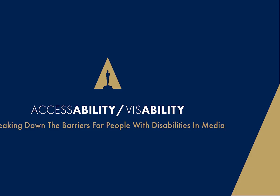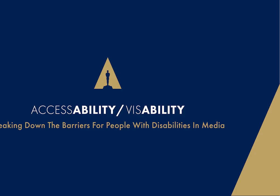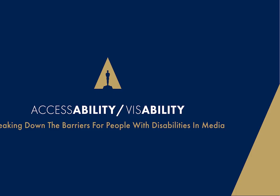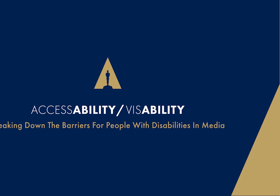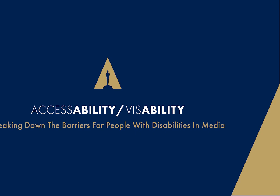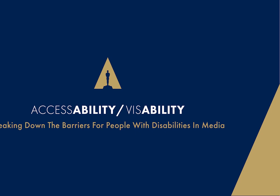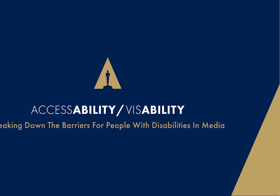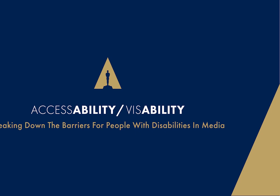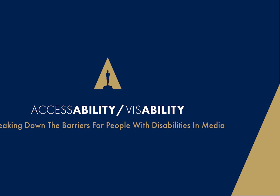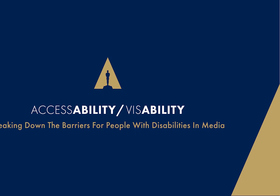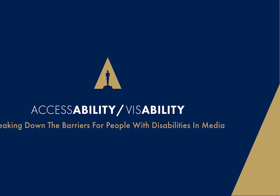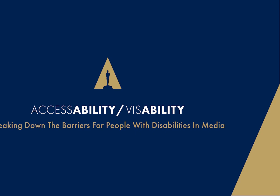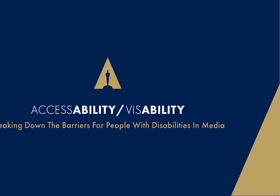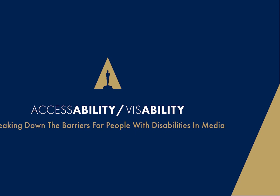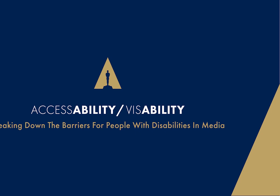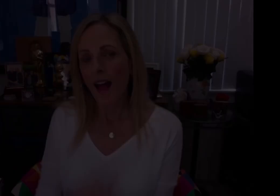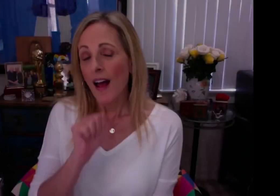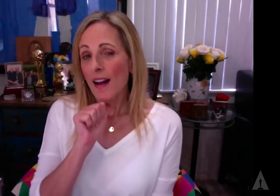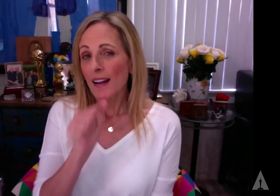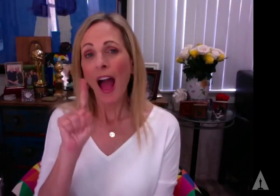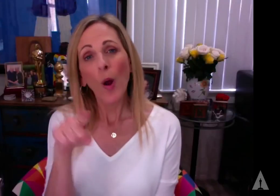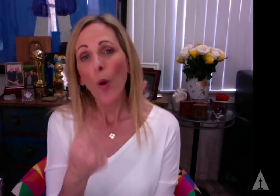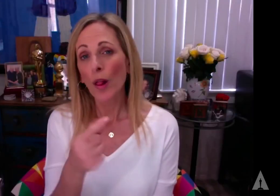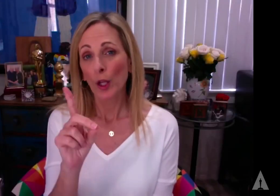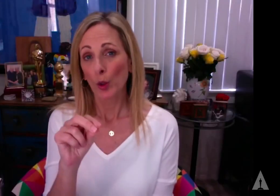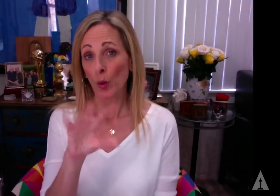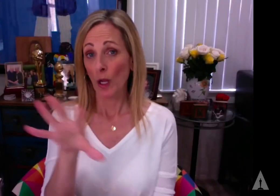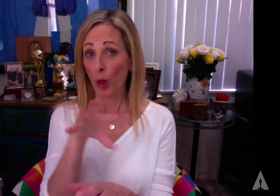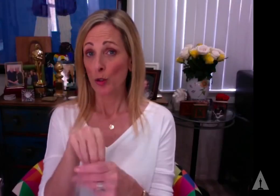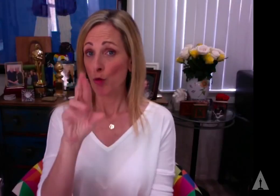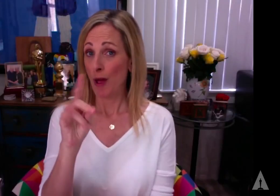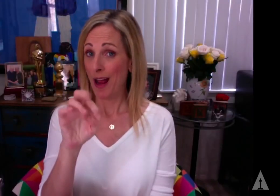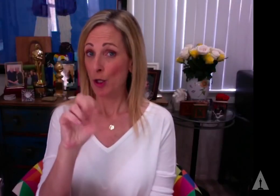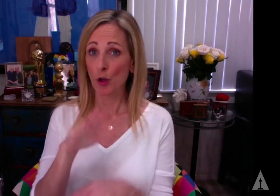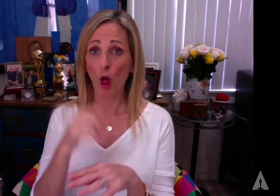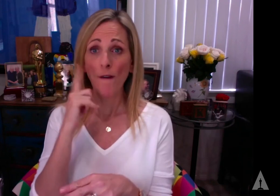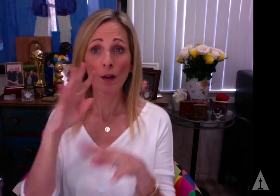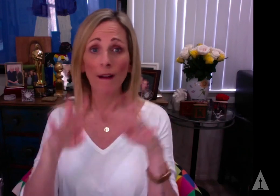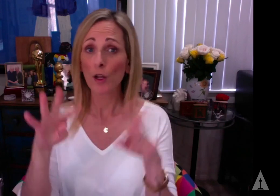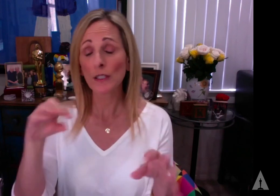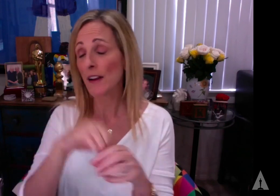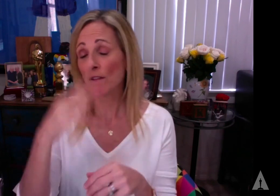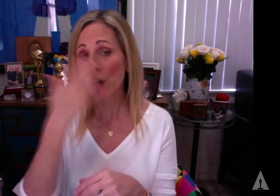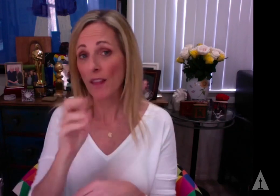And now please welcome back Marlee Matlin. Not only do inclusion riders call for diversity